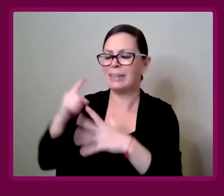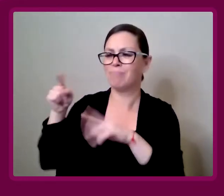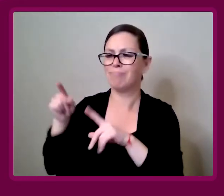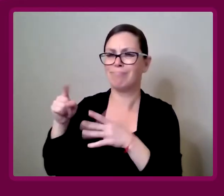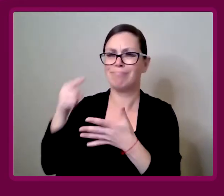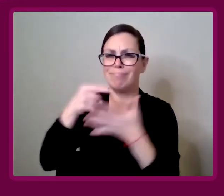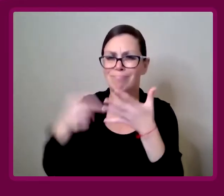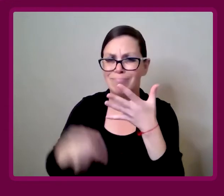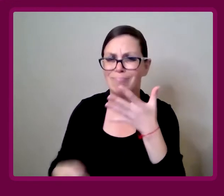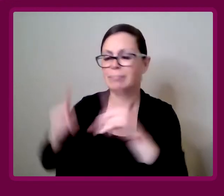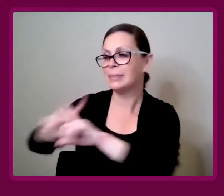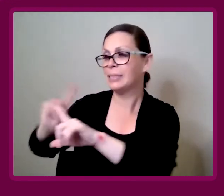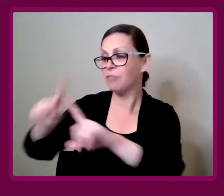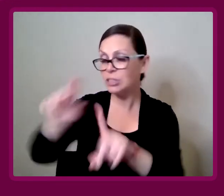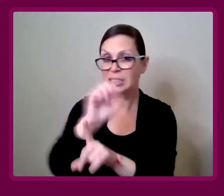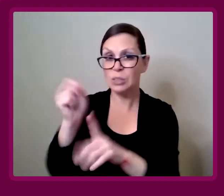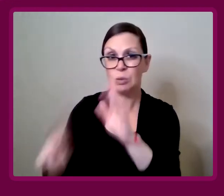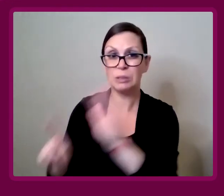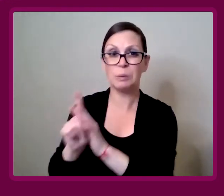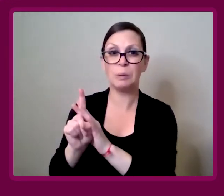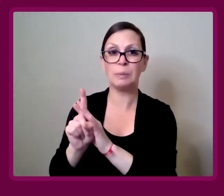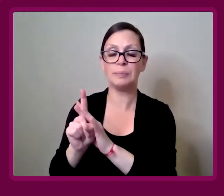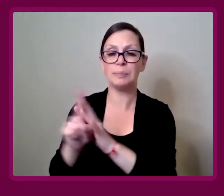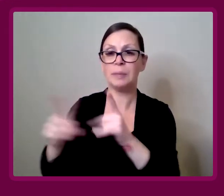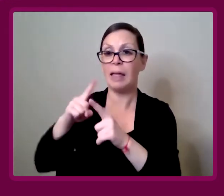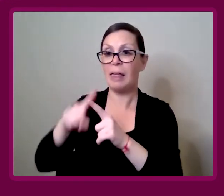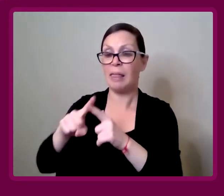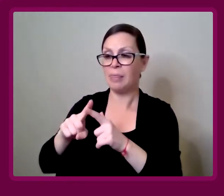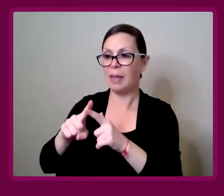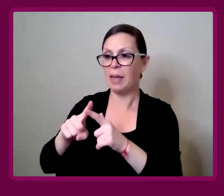Any different situation.